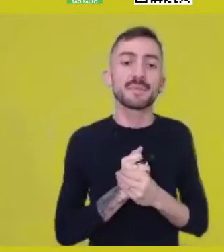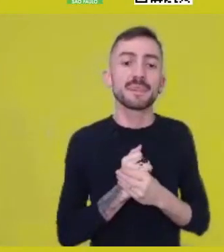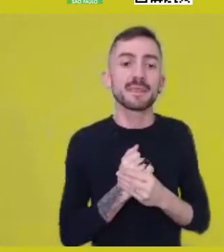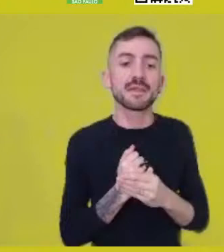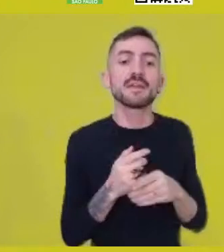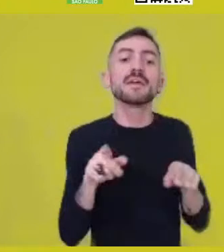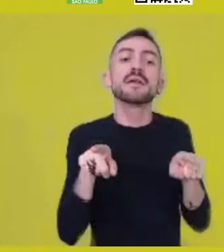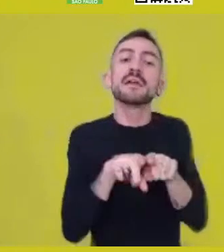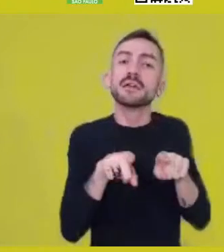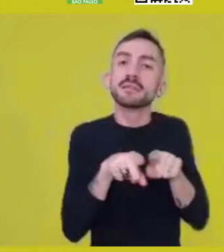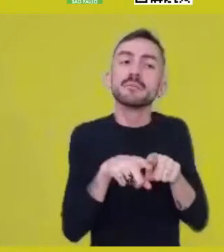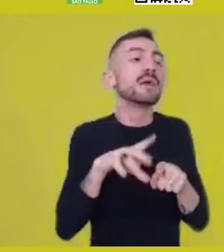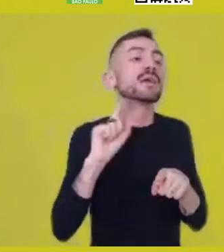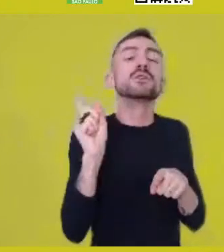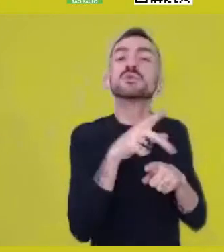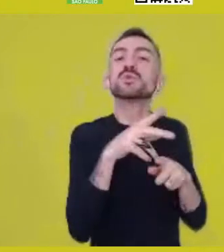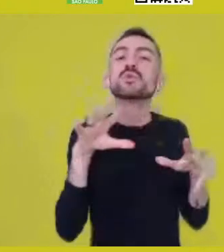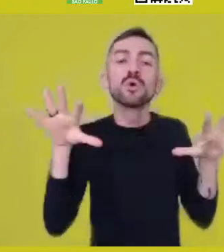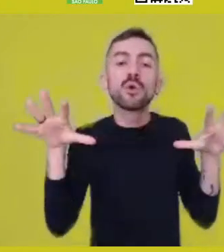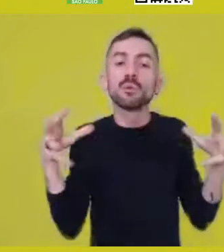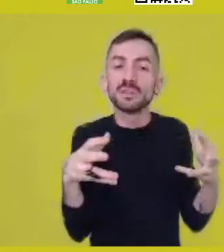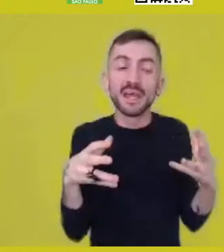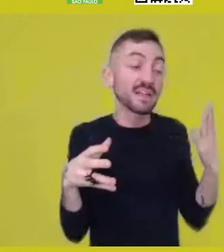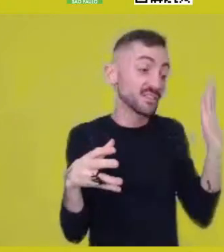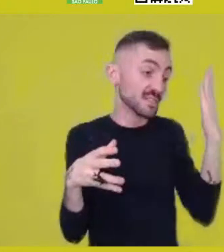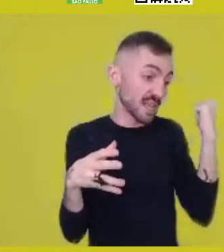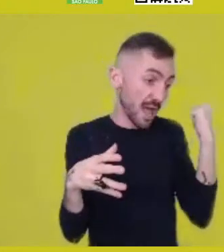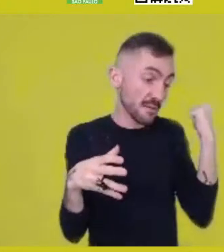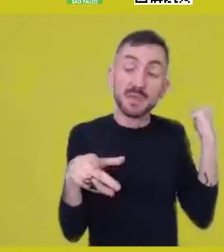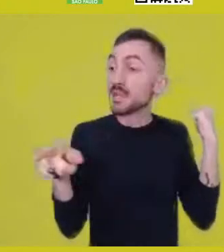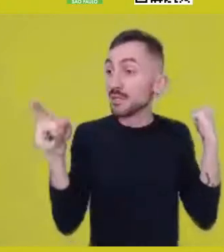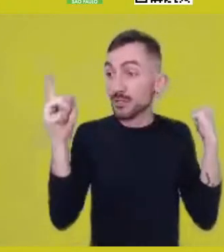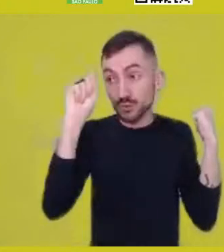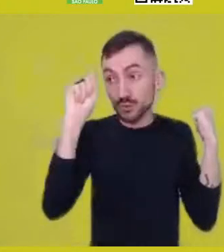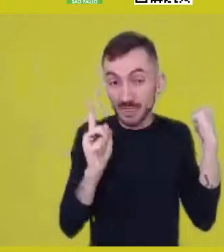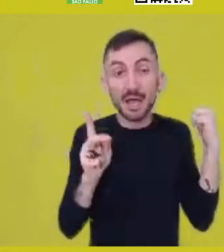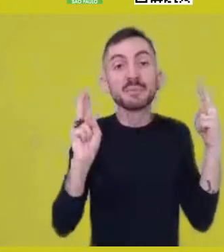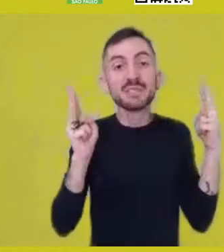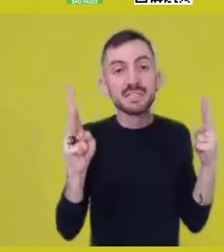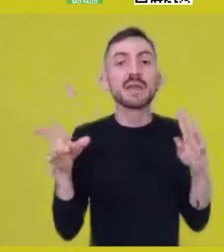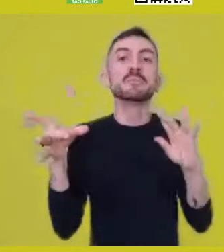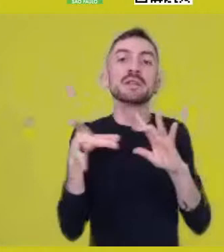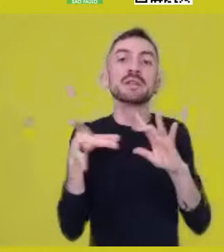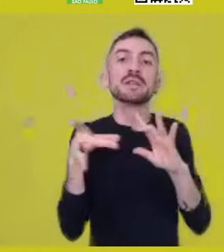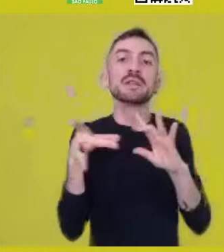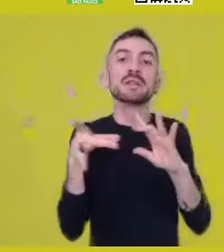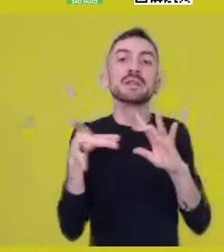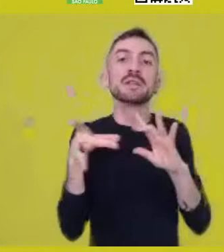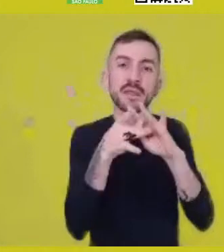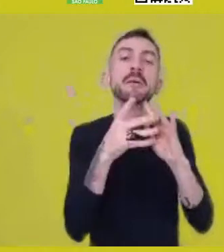dance around what they don’t know, and that’s the great choreography of life.